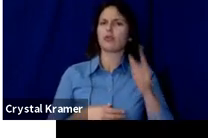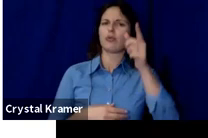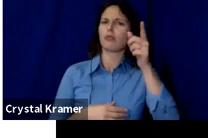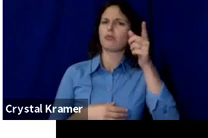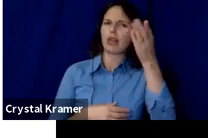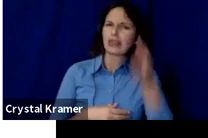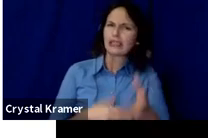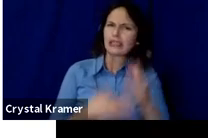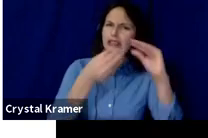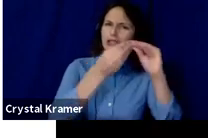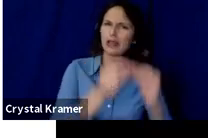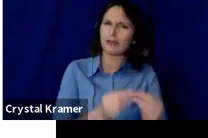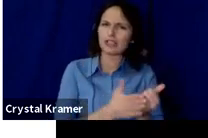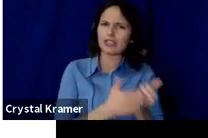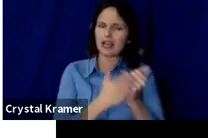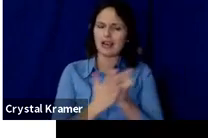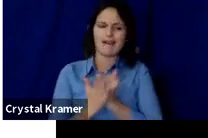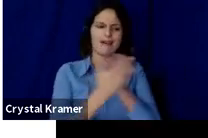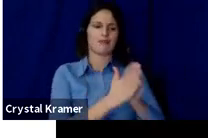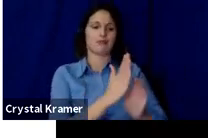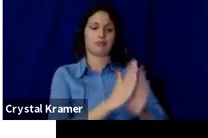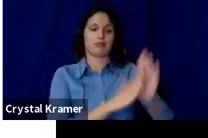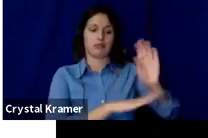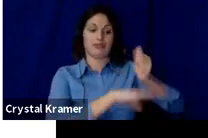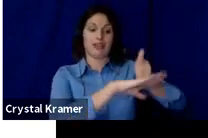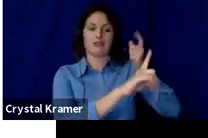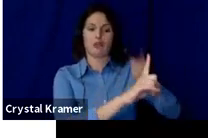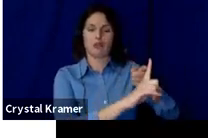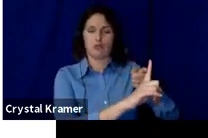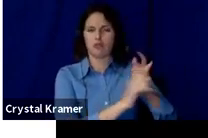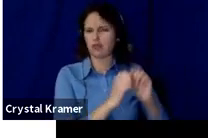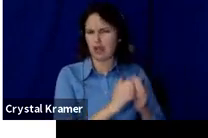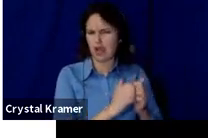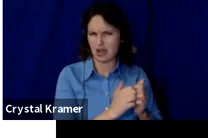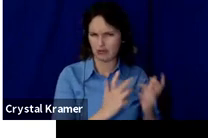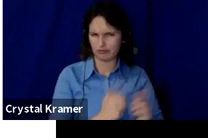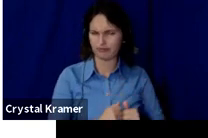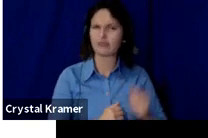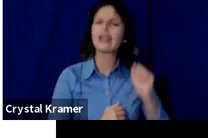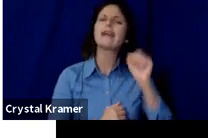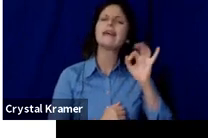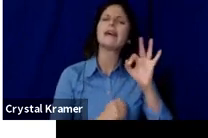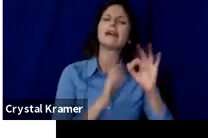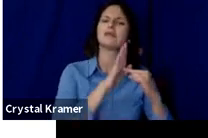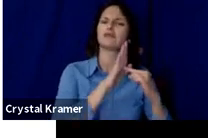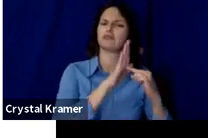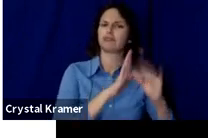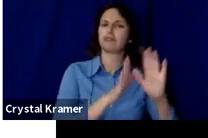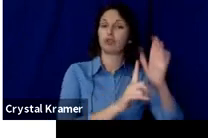Let's say you have a goal of $7, 500.